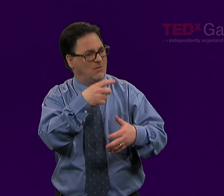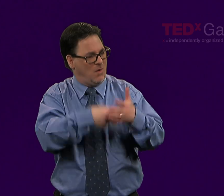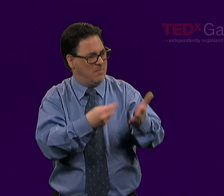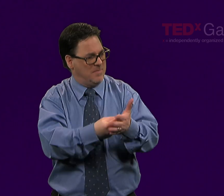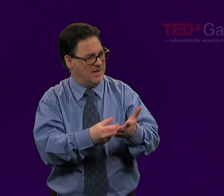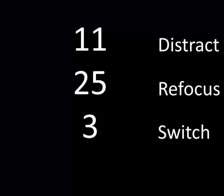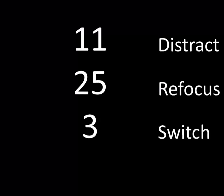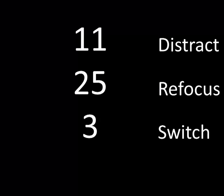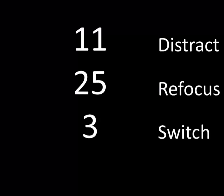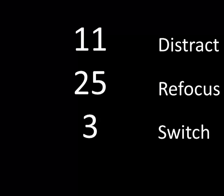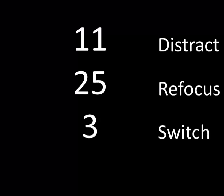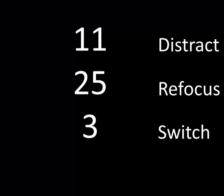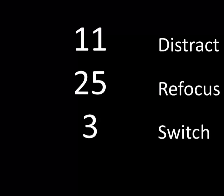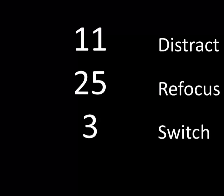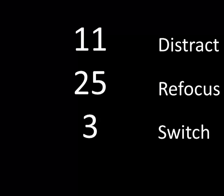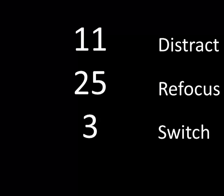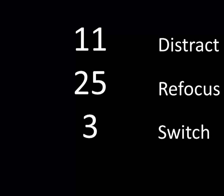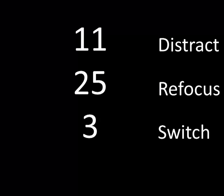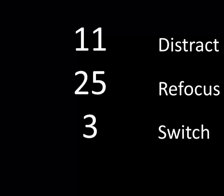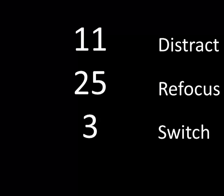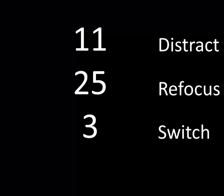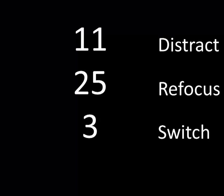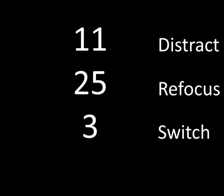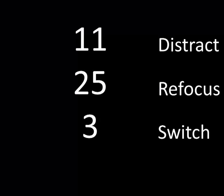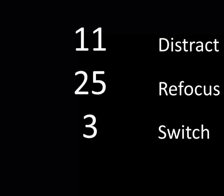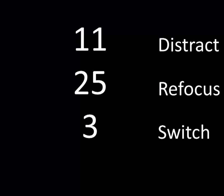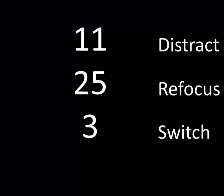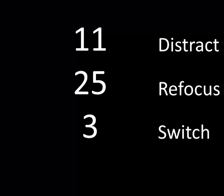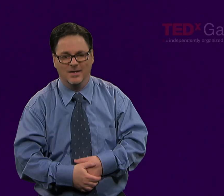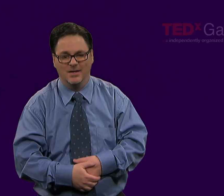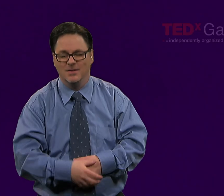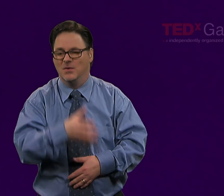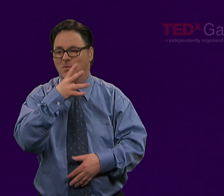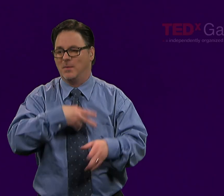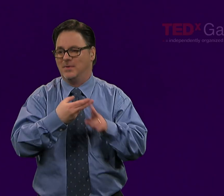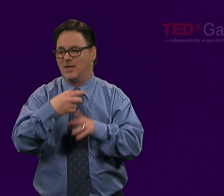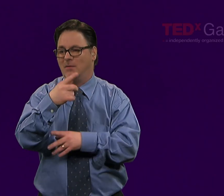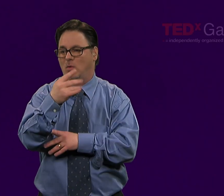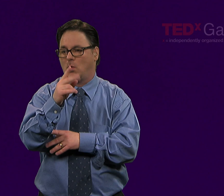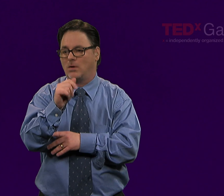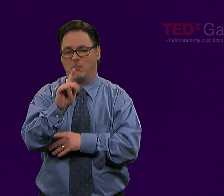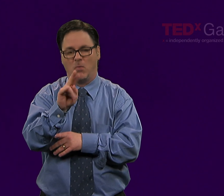And in fact, Dr. Gloria Mark, in 2005, from the University of California, Irvine,